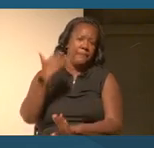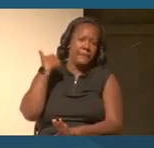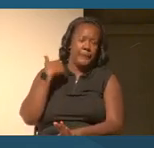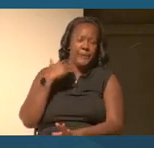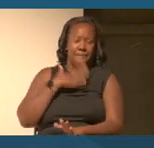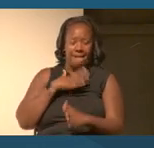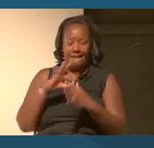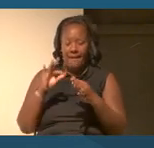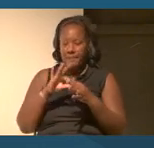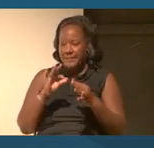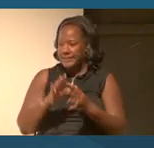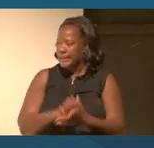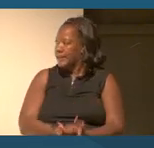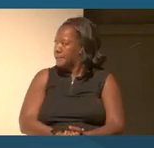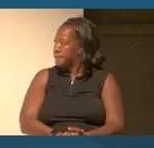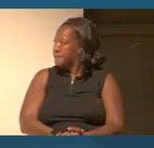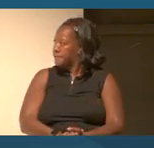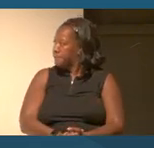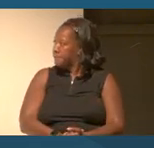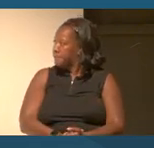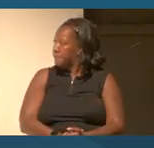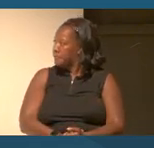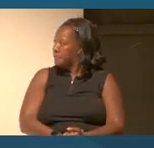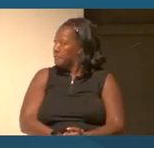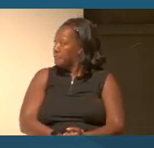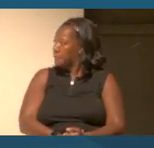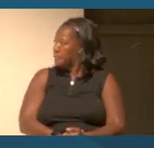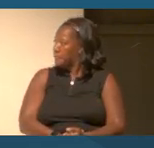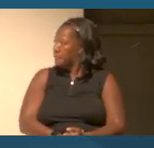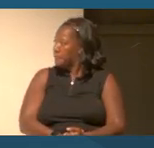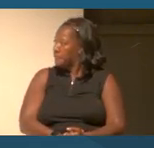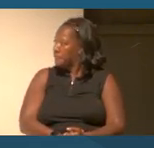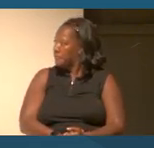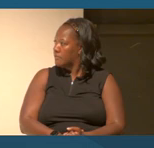I would think in terms of like kind of the where we are gonna build the onramps to the